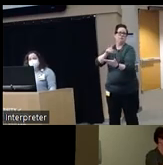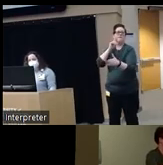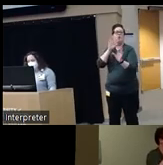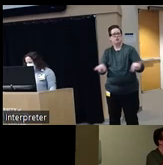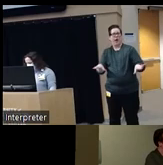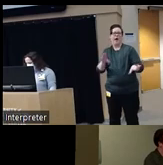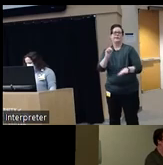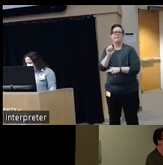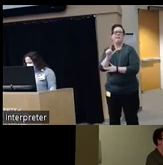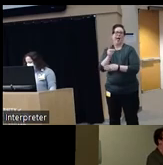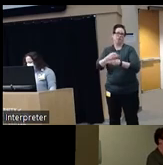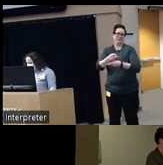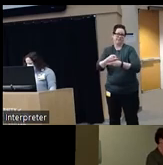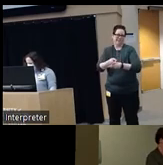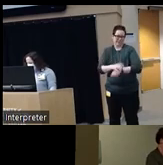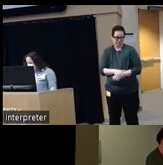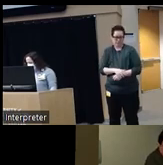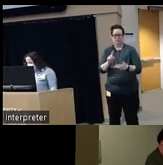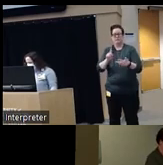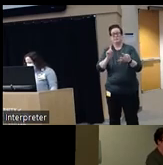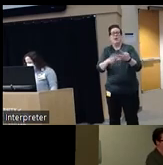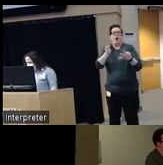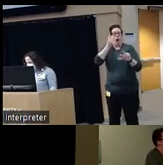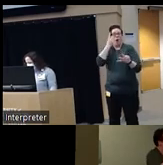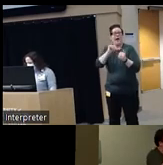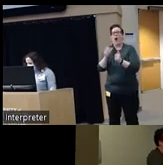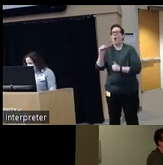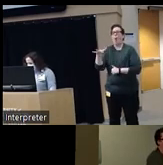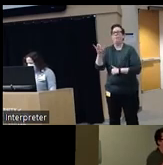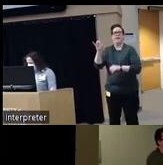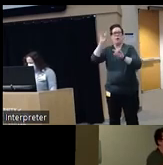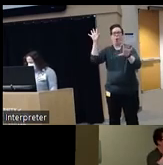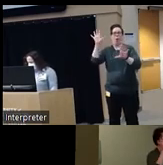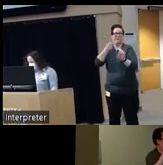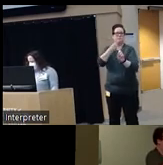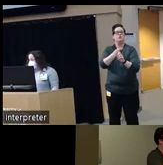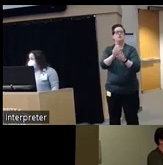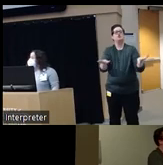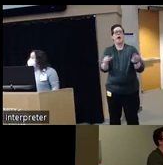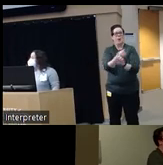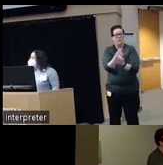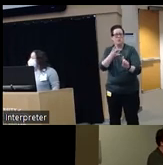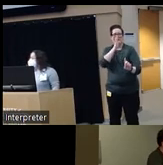maltreatment and understanding the impact of the opioid epidemic on child abuse and neglect she's